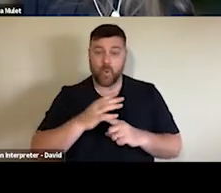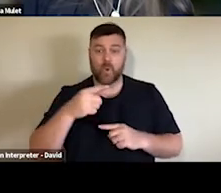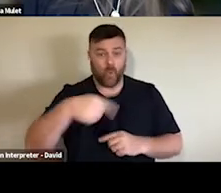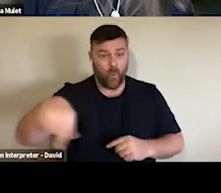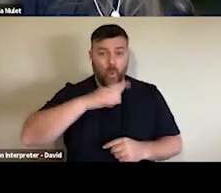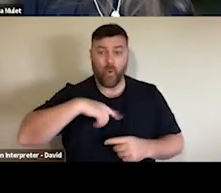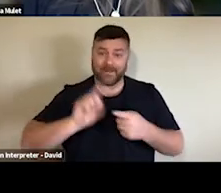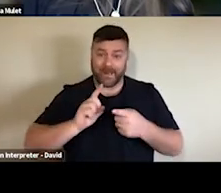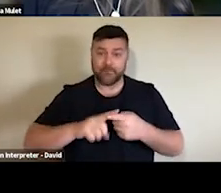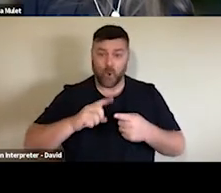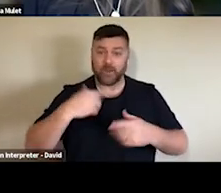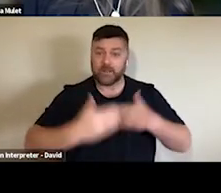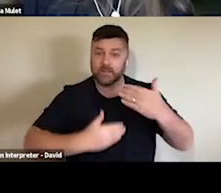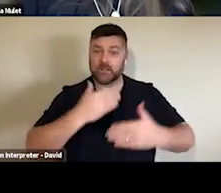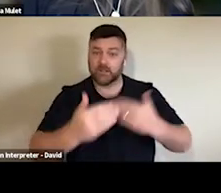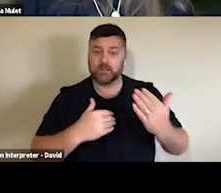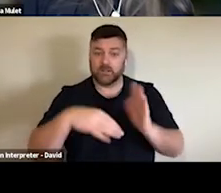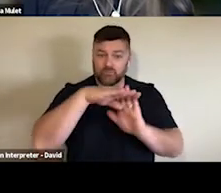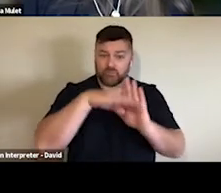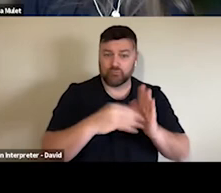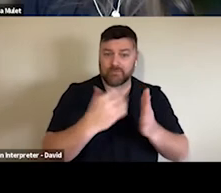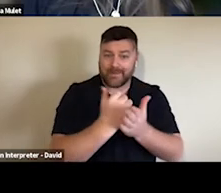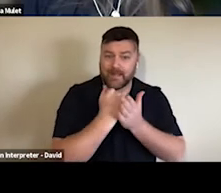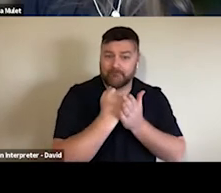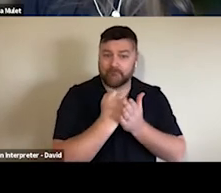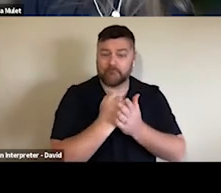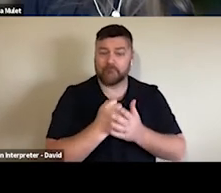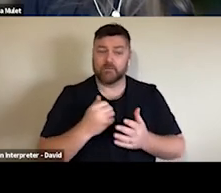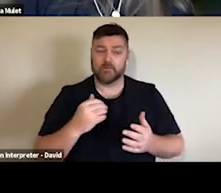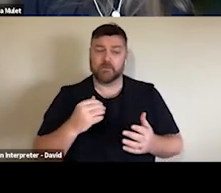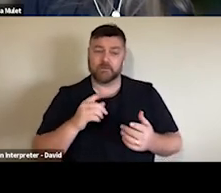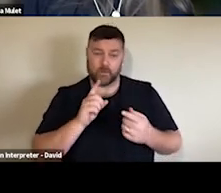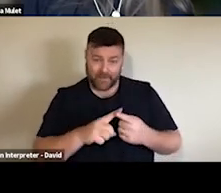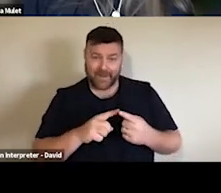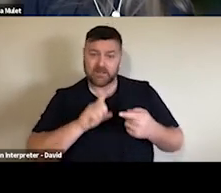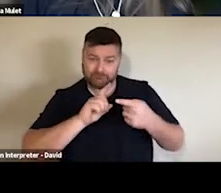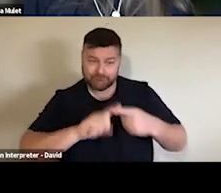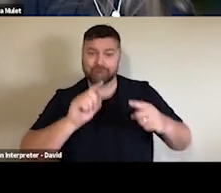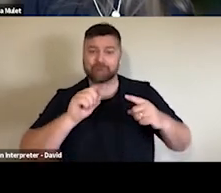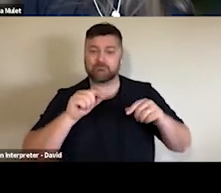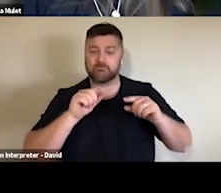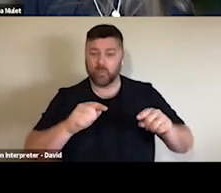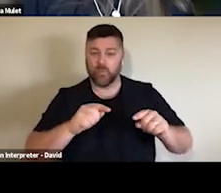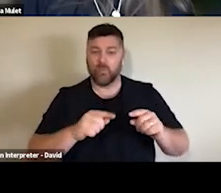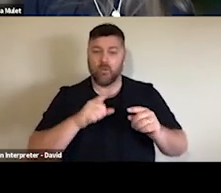already happening and has been accelerated by the pandemic. So it's been interesting to see responses to the initial digital offerings in that first